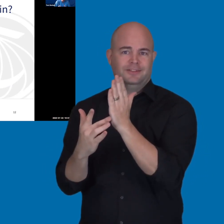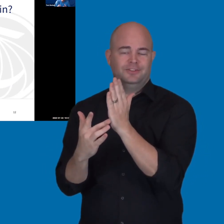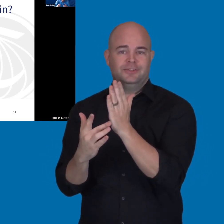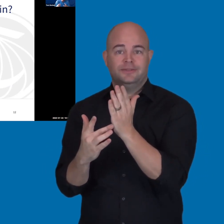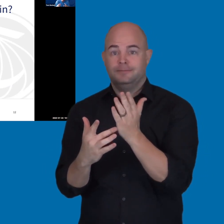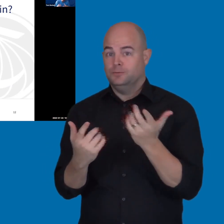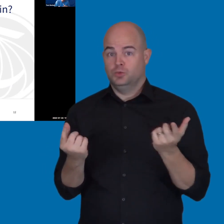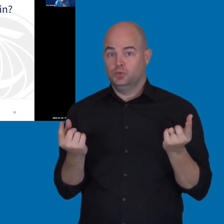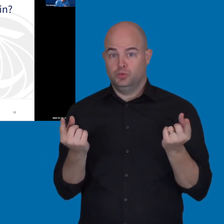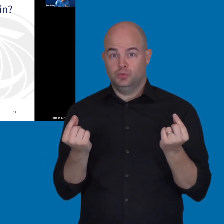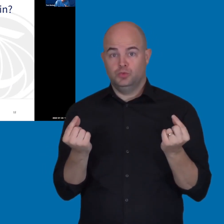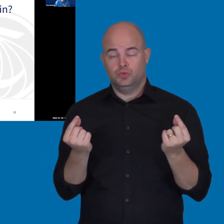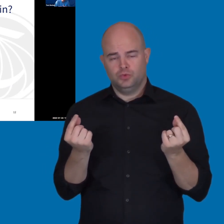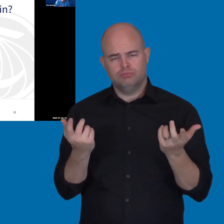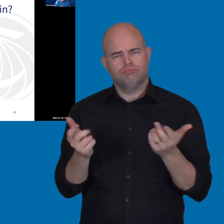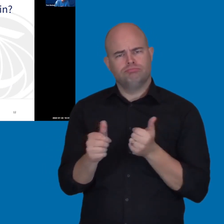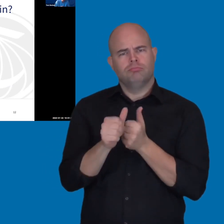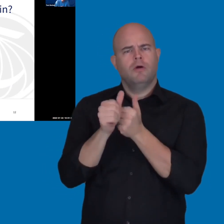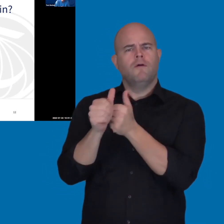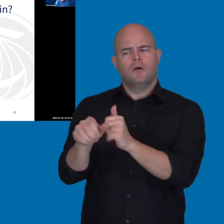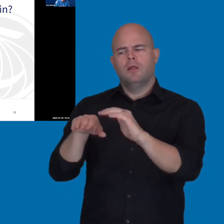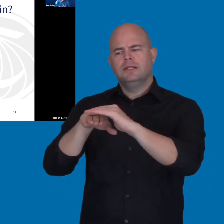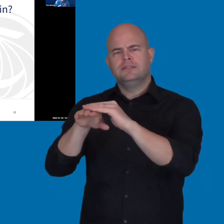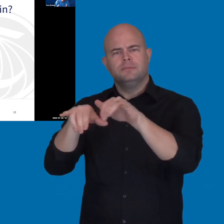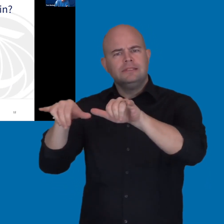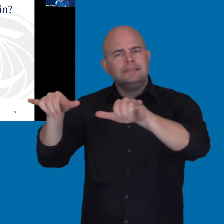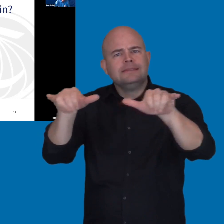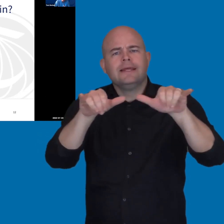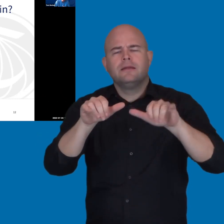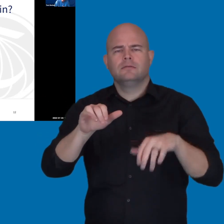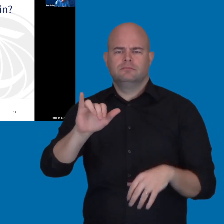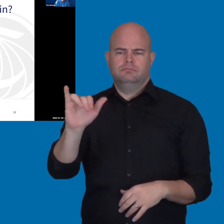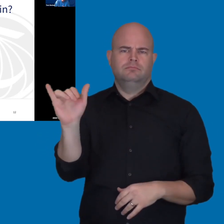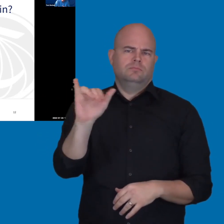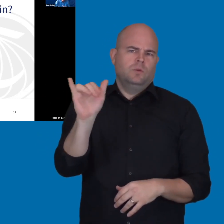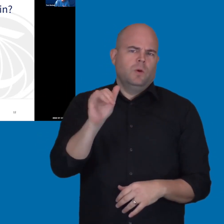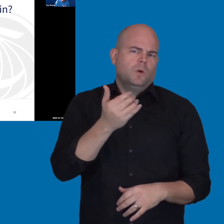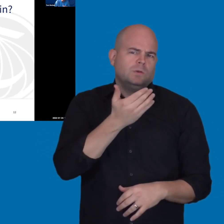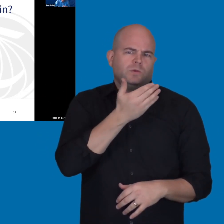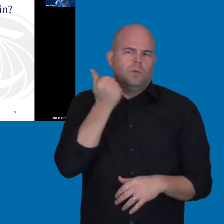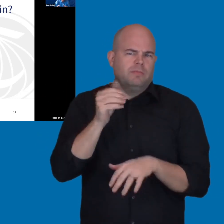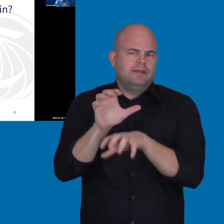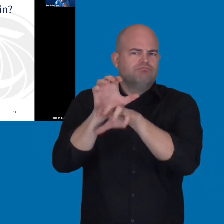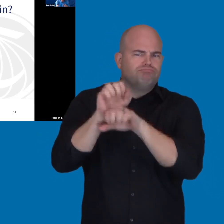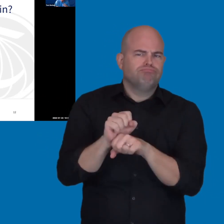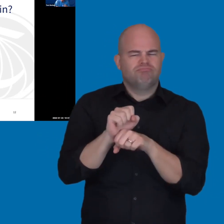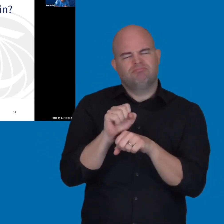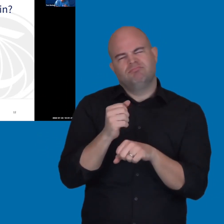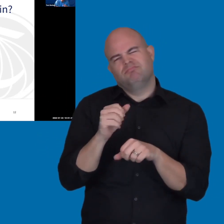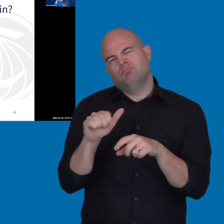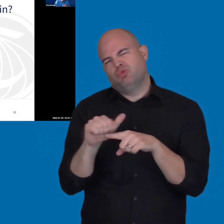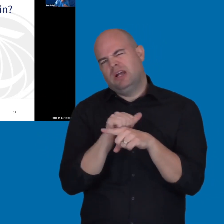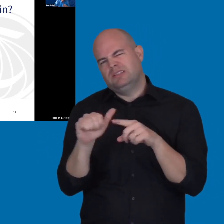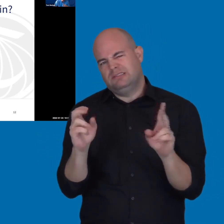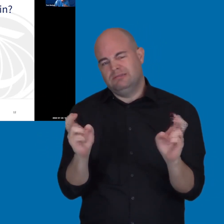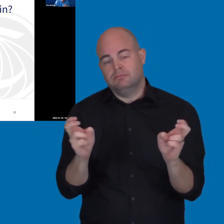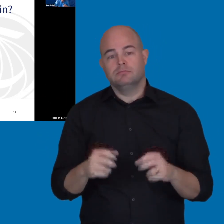We achieve this by following accessibility standards and best practices. And this is kind of critical, a critical distinction is,